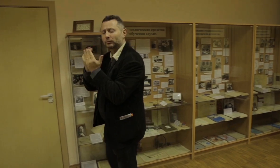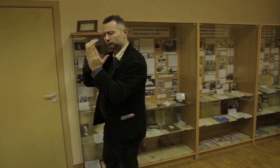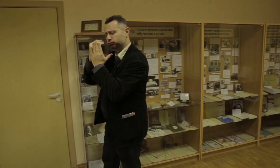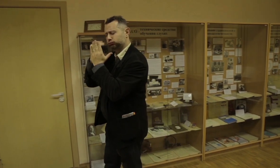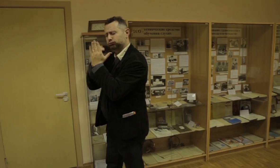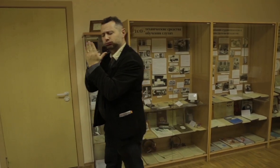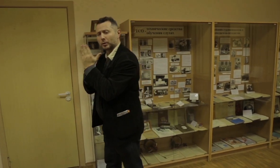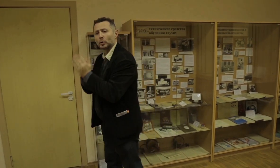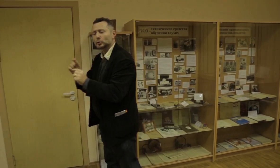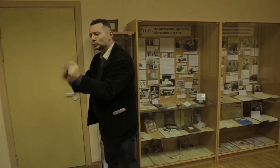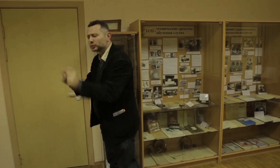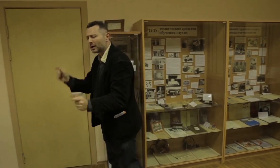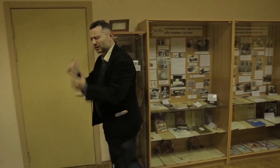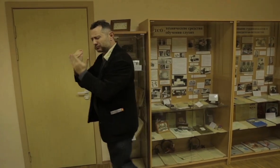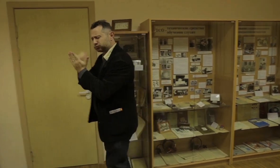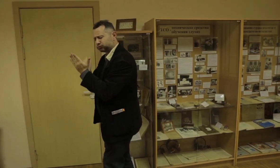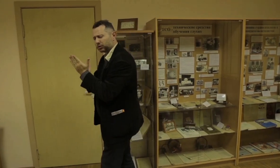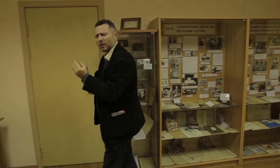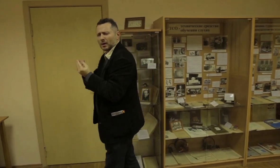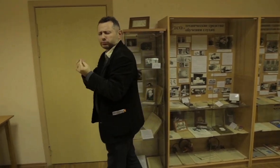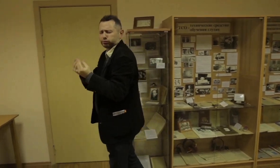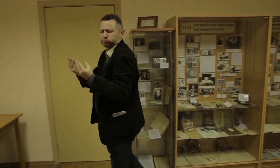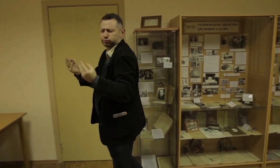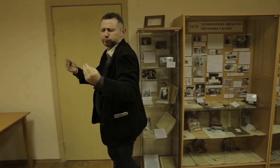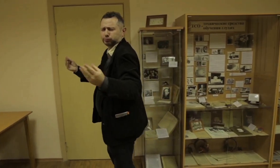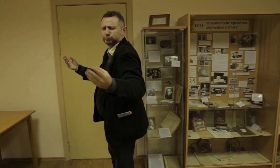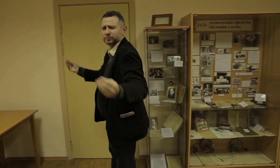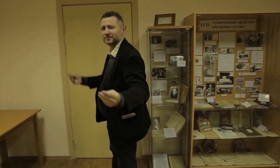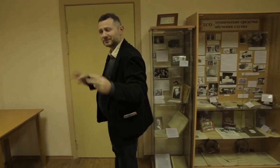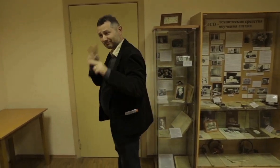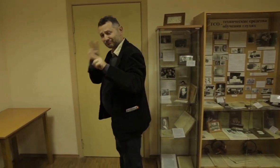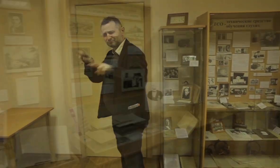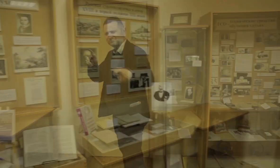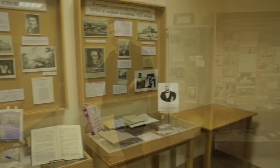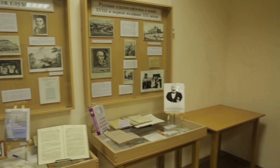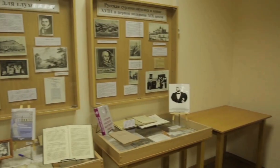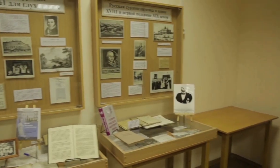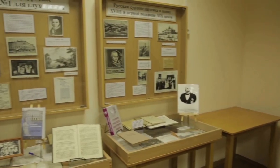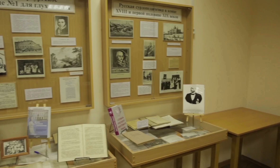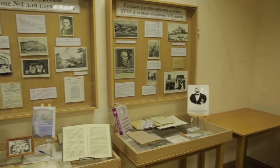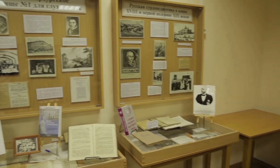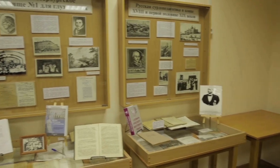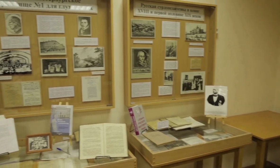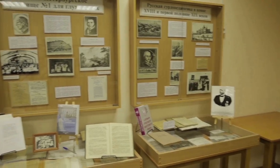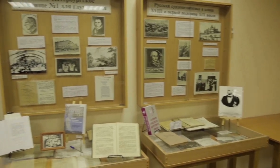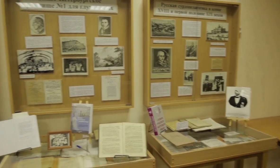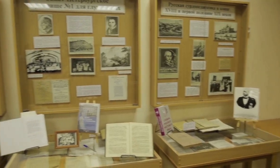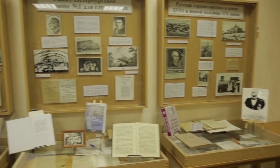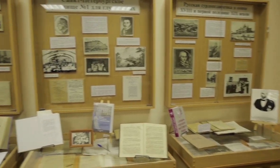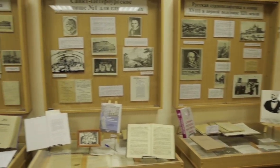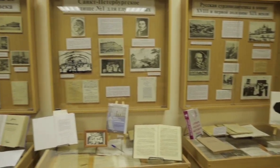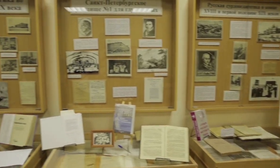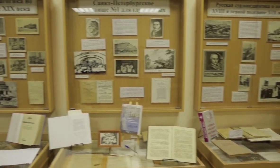change their communication methods from total communication and other methods to Russian Sign Language (RSL). What kept me going was wanting to show the